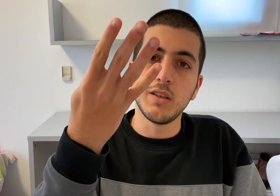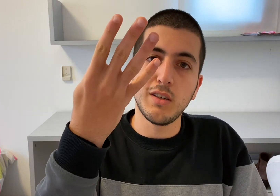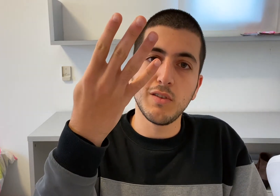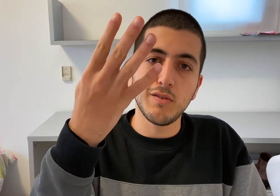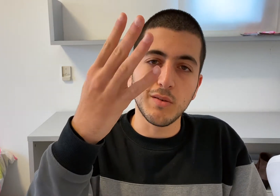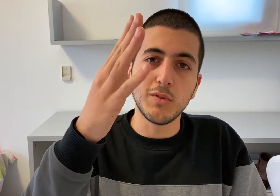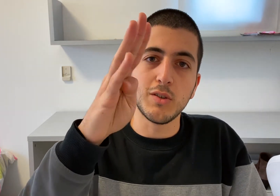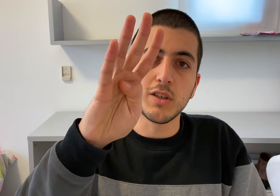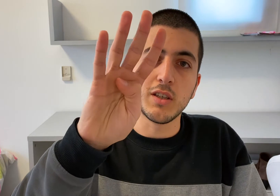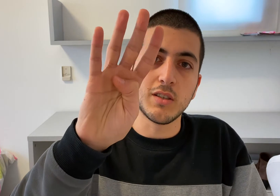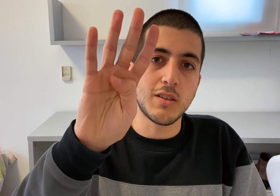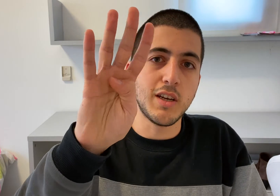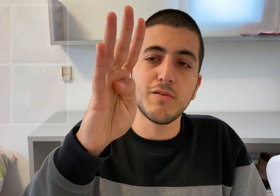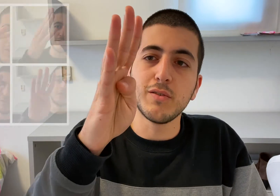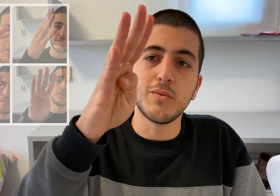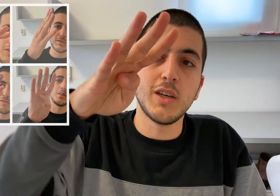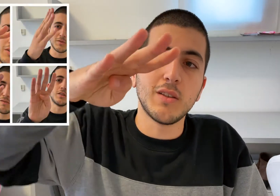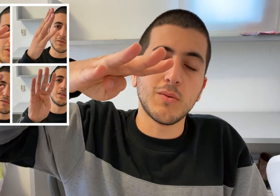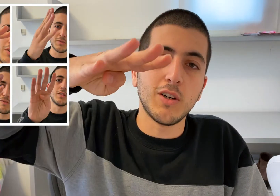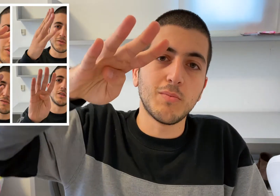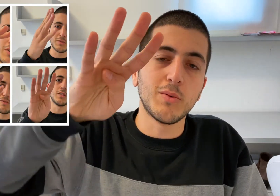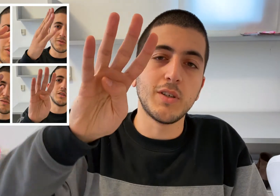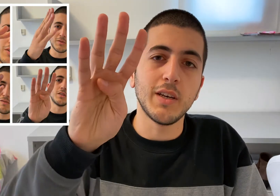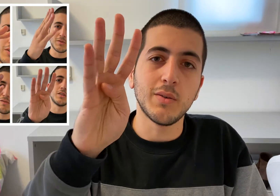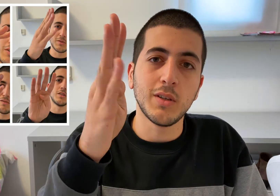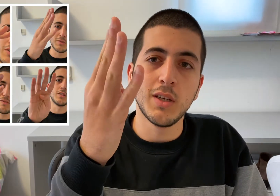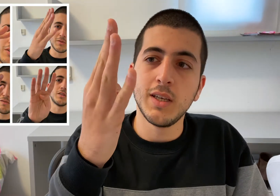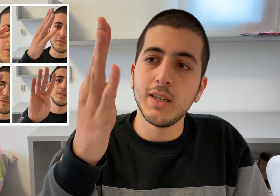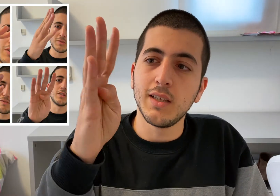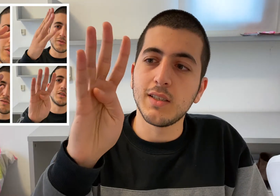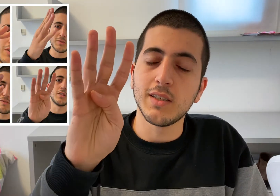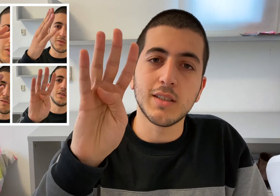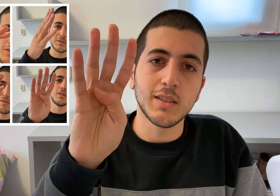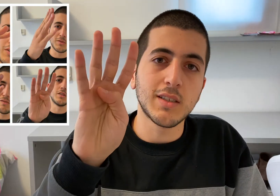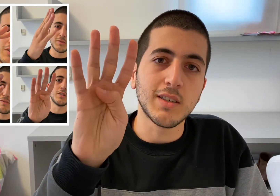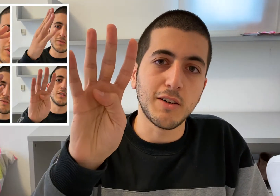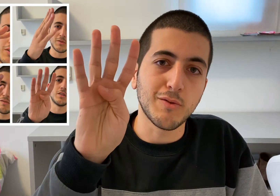And even if I'm turning it left, or right, or up, or down, this is still the sign for